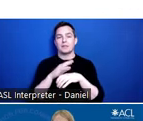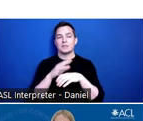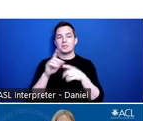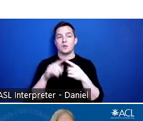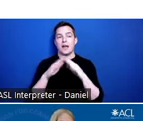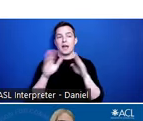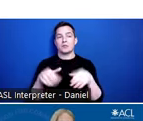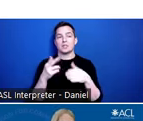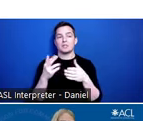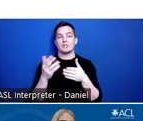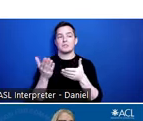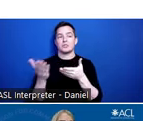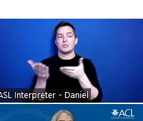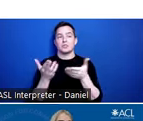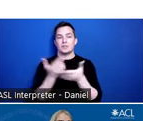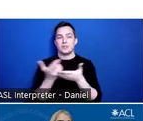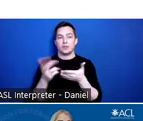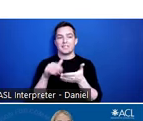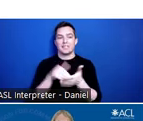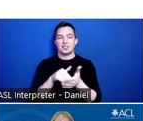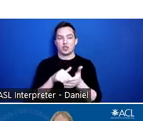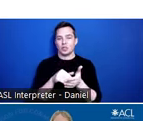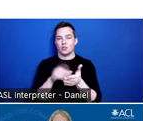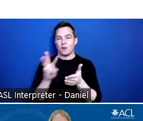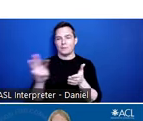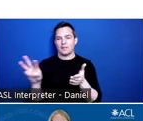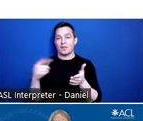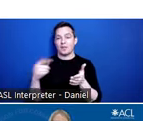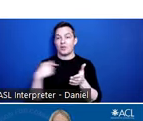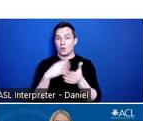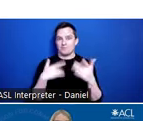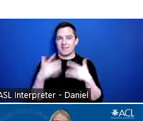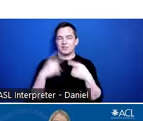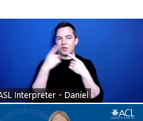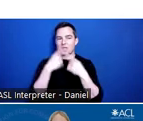Resource Center website, we’re excited to announce that we’ve added a Traumatic